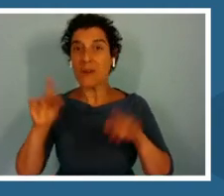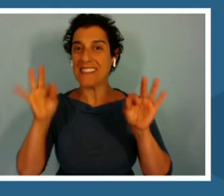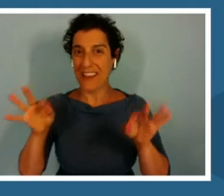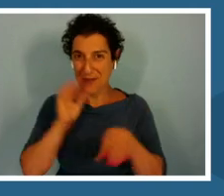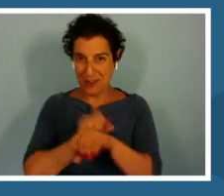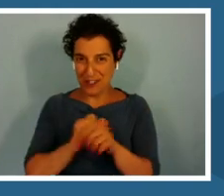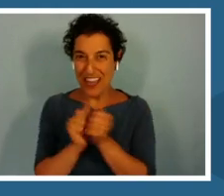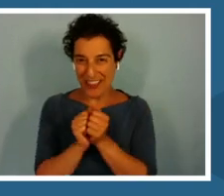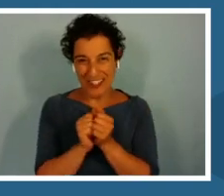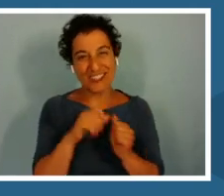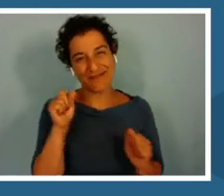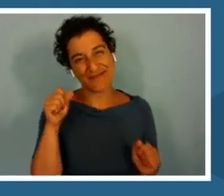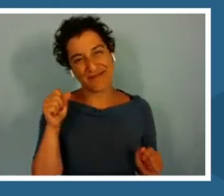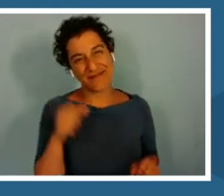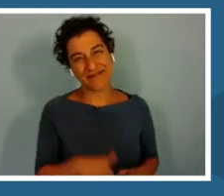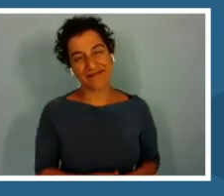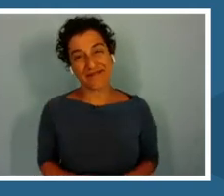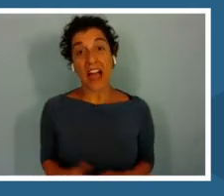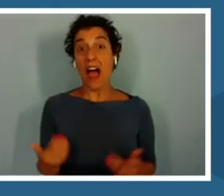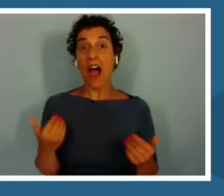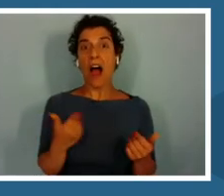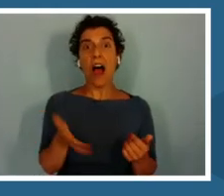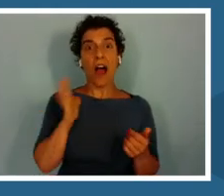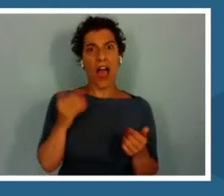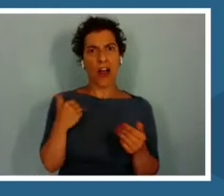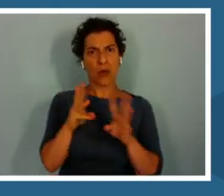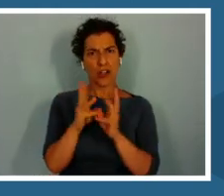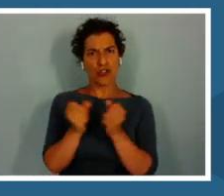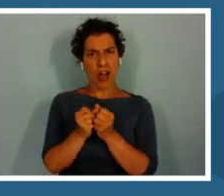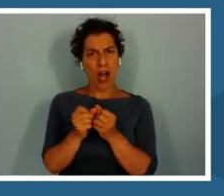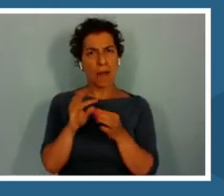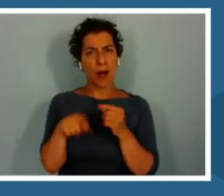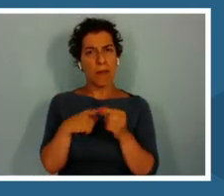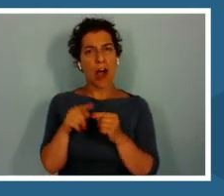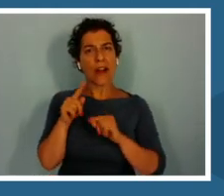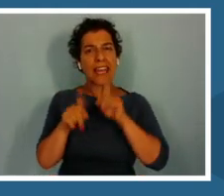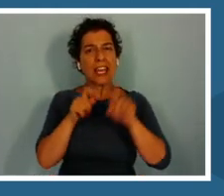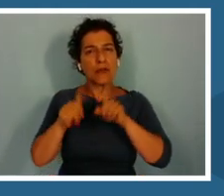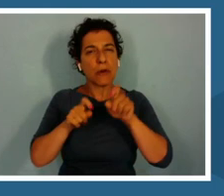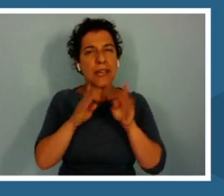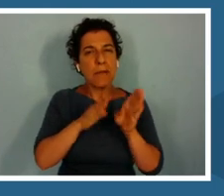I have a workshop about inquiry methods and I was so impressed with the educators there.